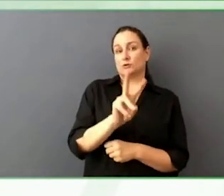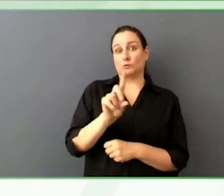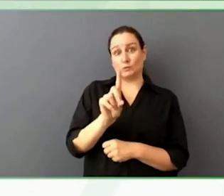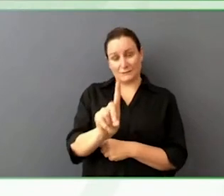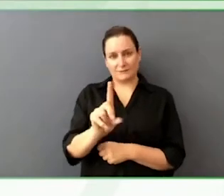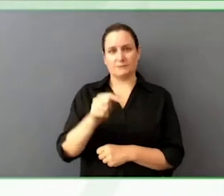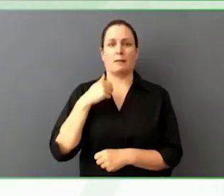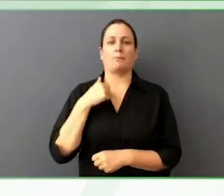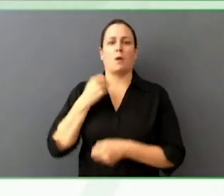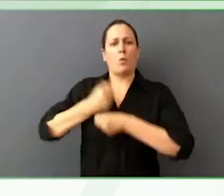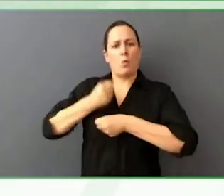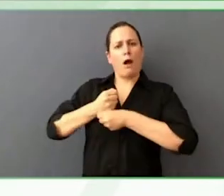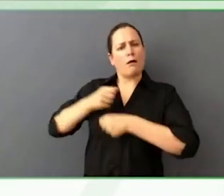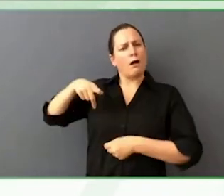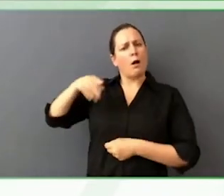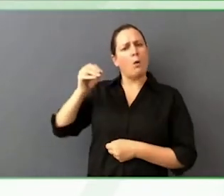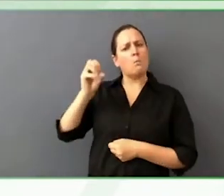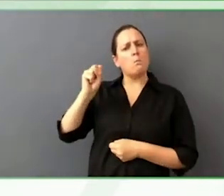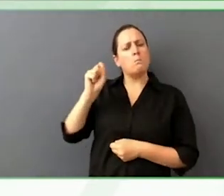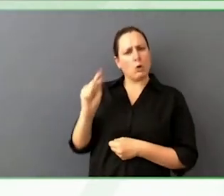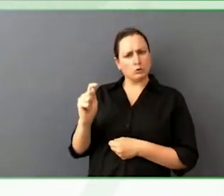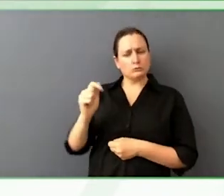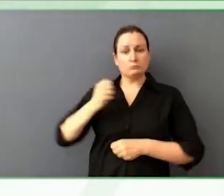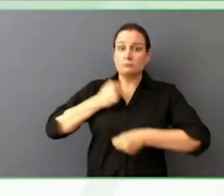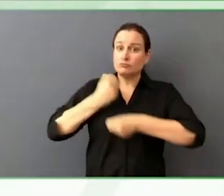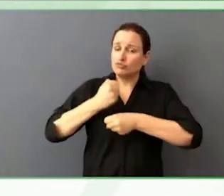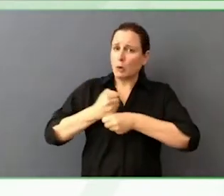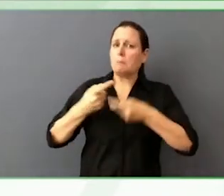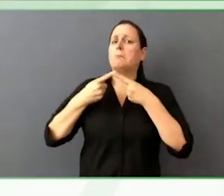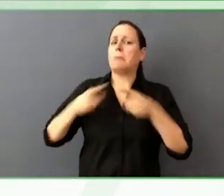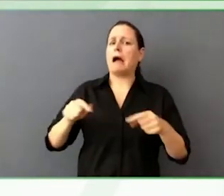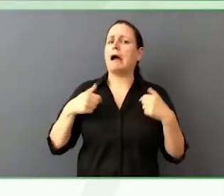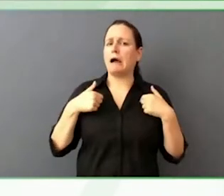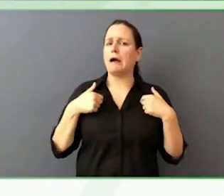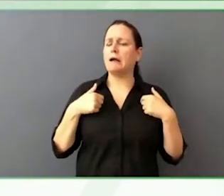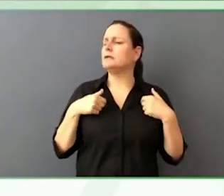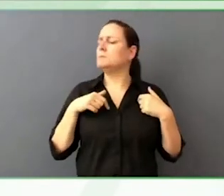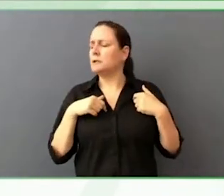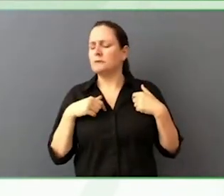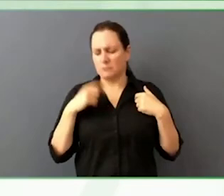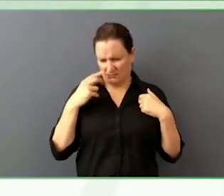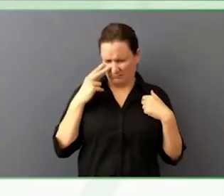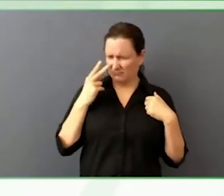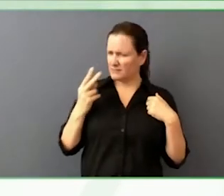skill share and talk to colleagues about things coming up, things that are interesting, interesting solutions.